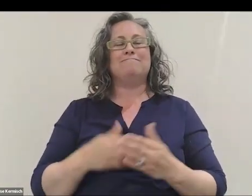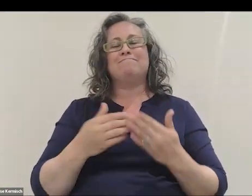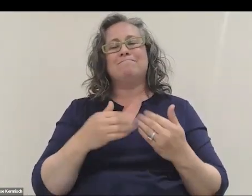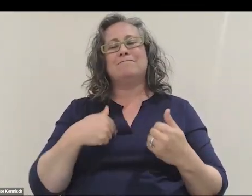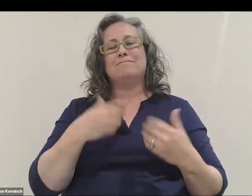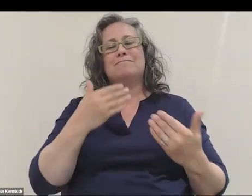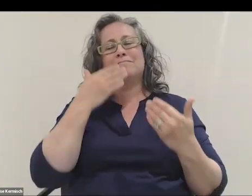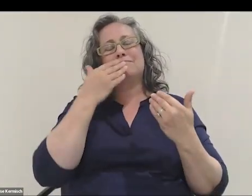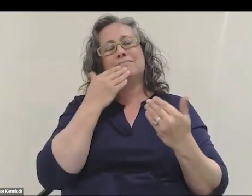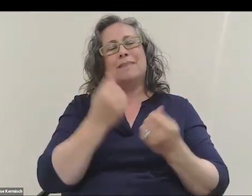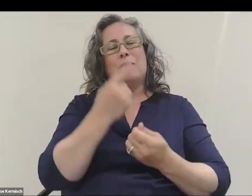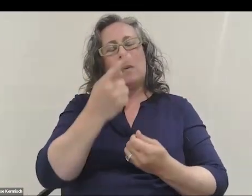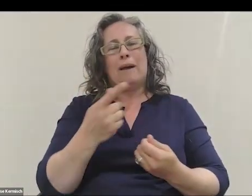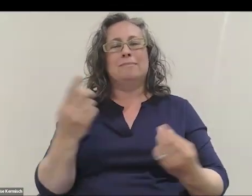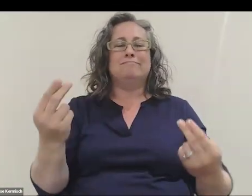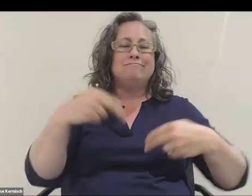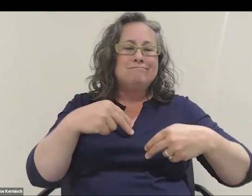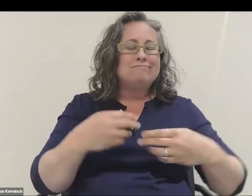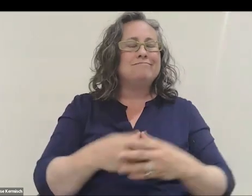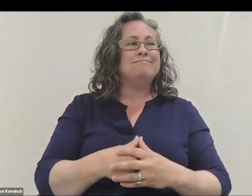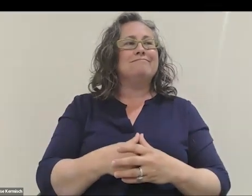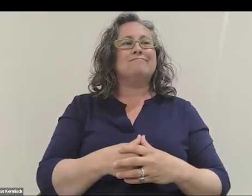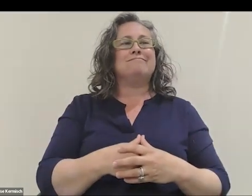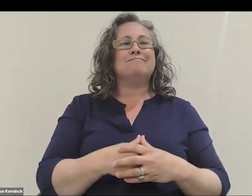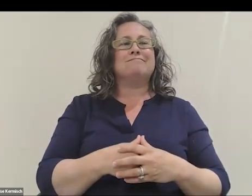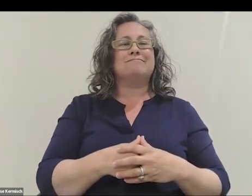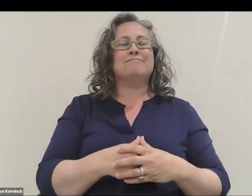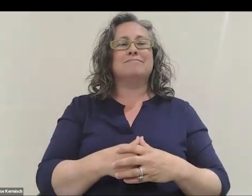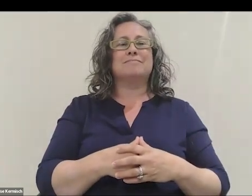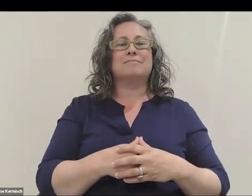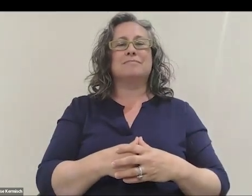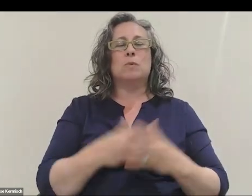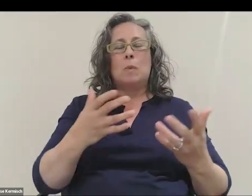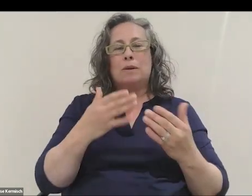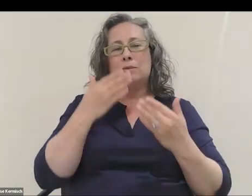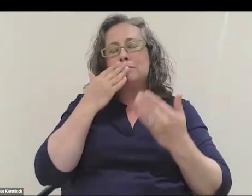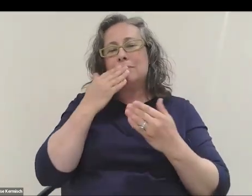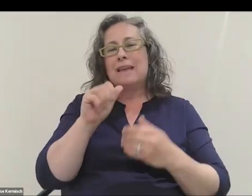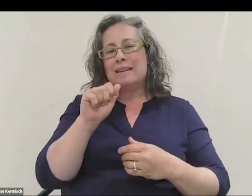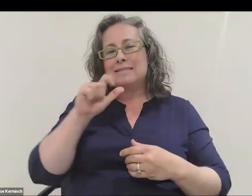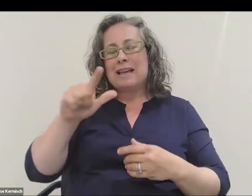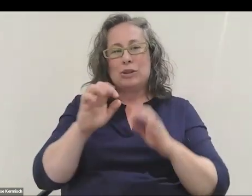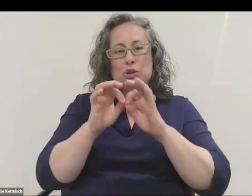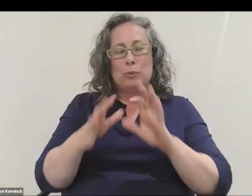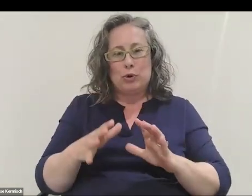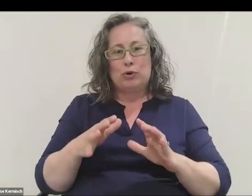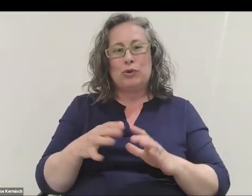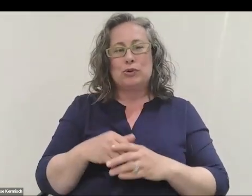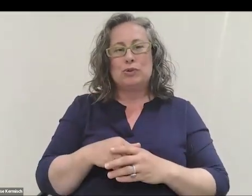for being here and I want to thank the ASL interpreters. I did say Rhonda but now it says Alise,